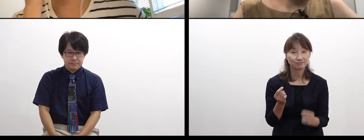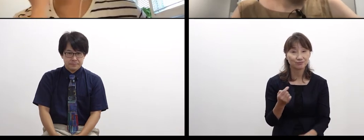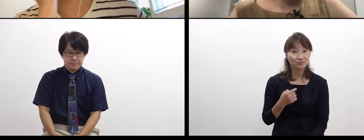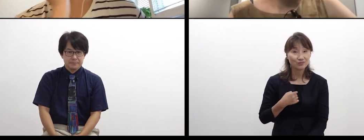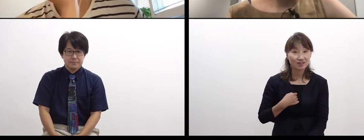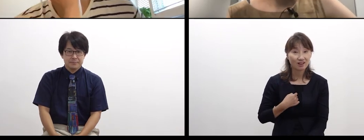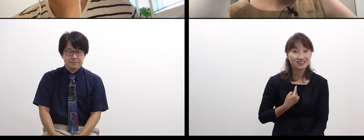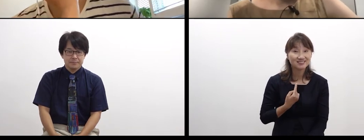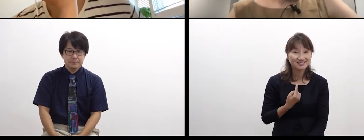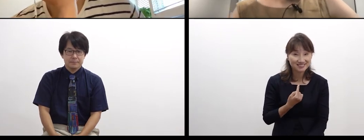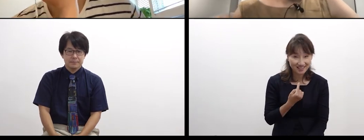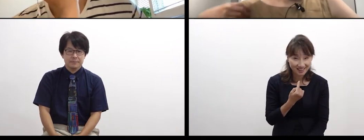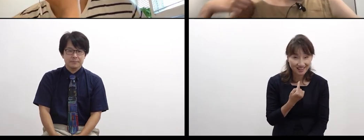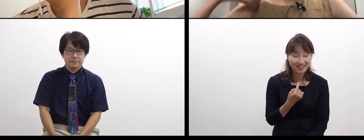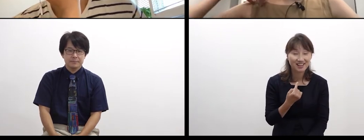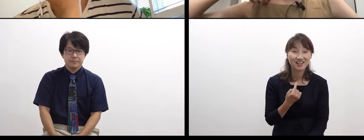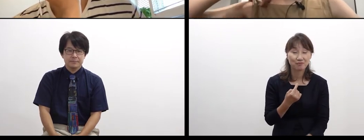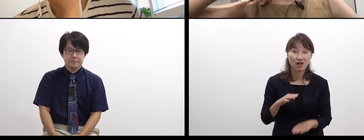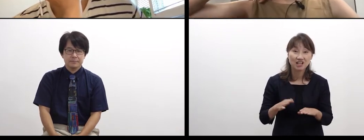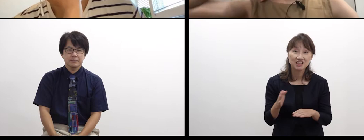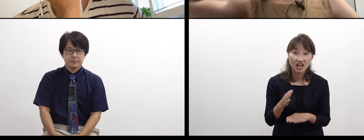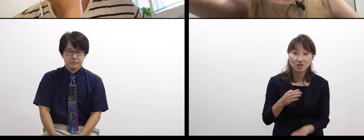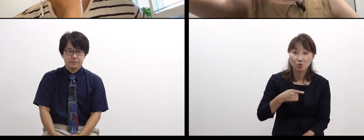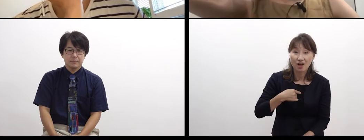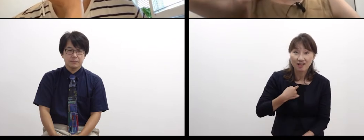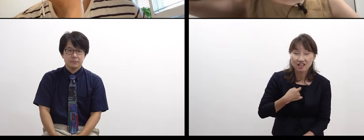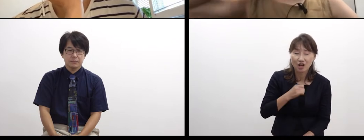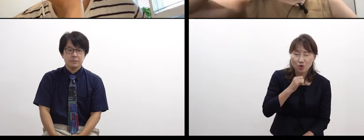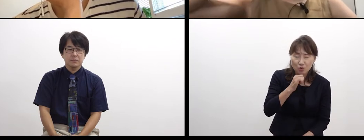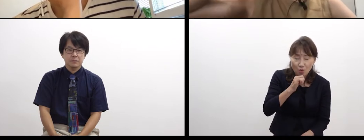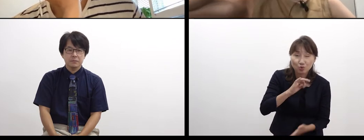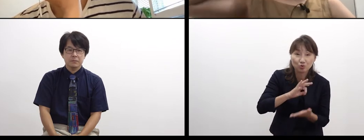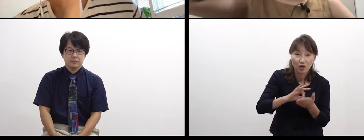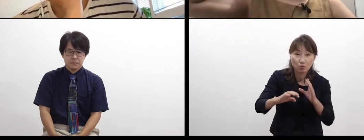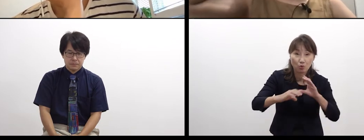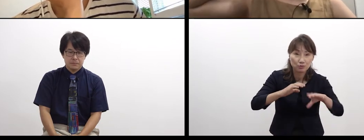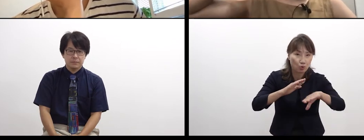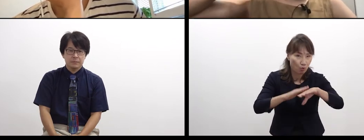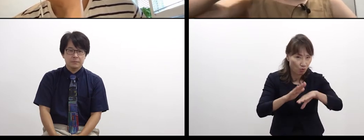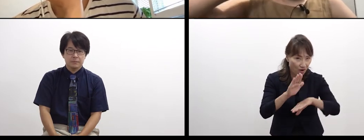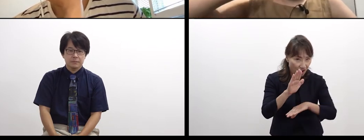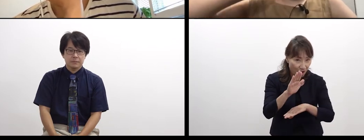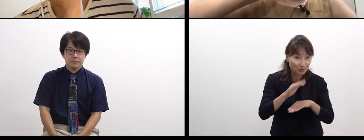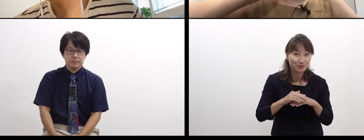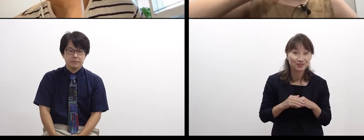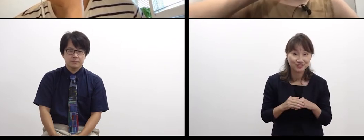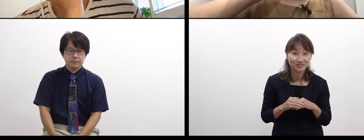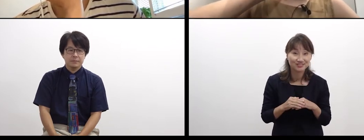that I often use recently, tactile sign language is